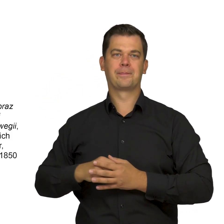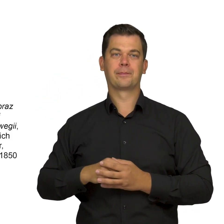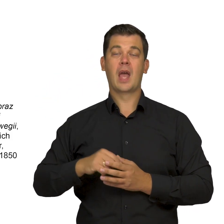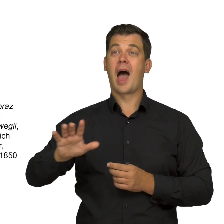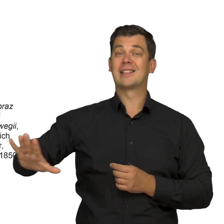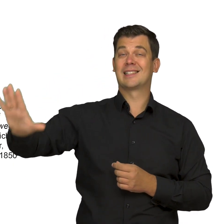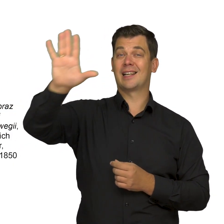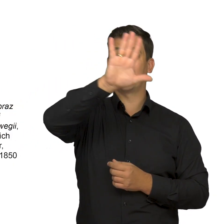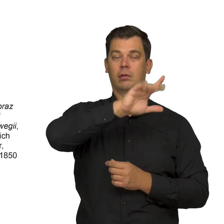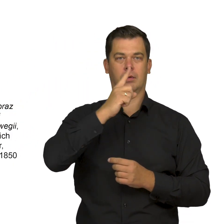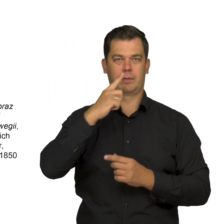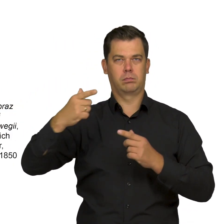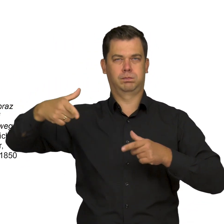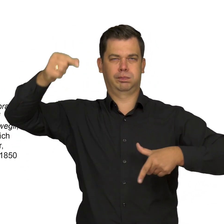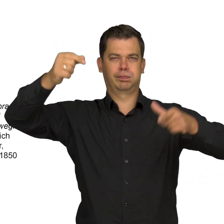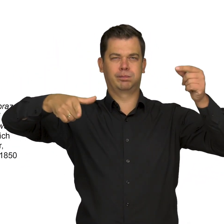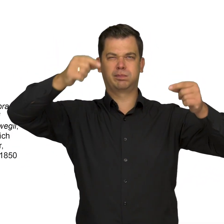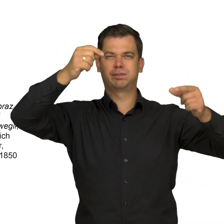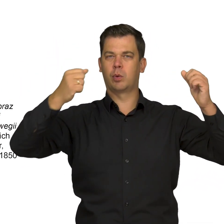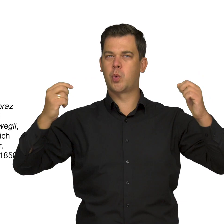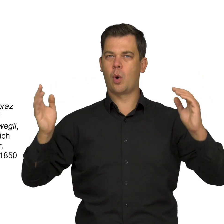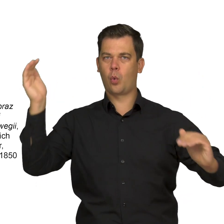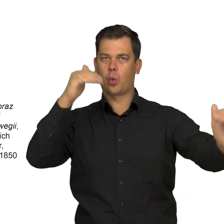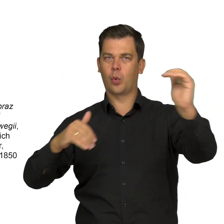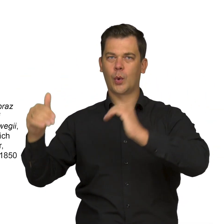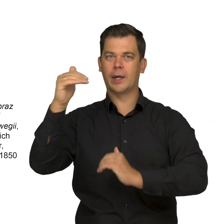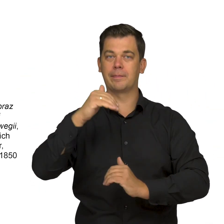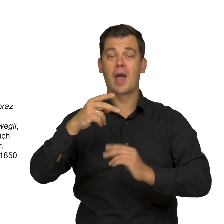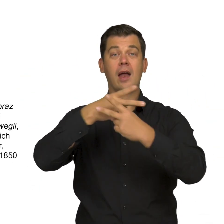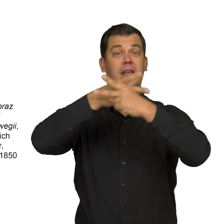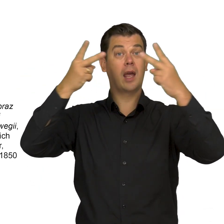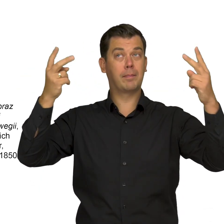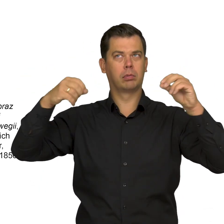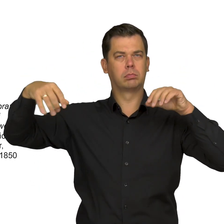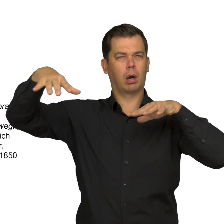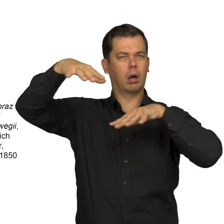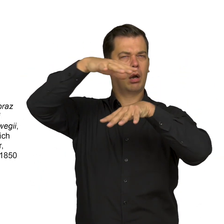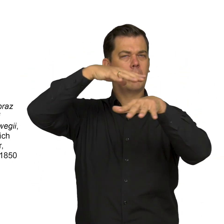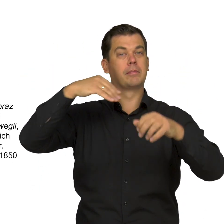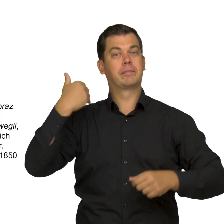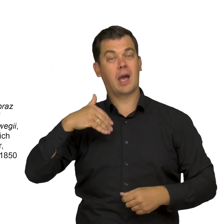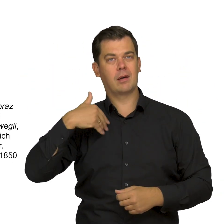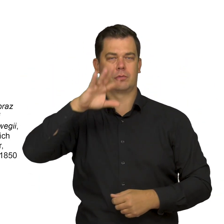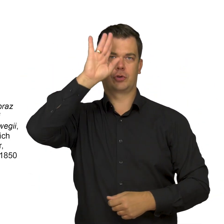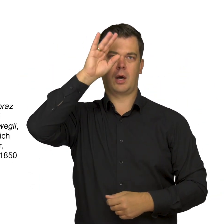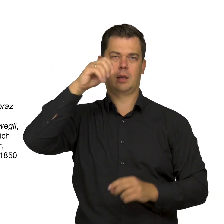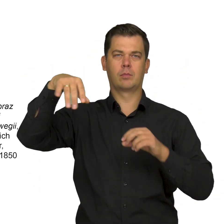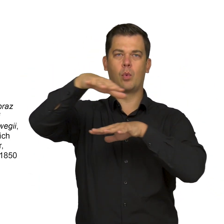reaching the lower edge of the work. In the background. is a rocky mountain range with spiky summits. Dense white and grey clouds billow in the sky.